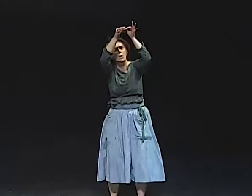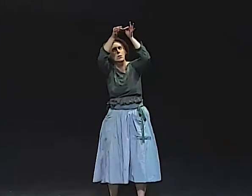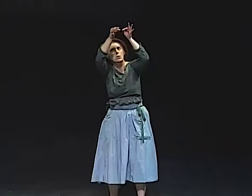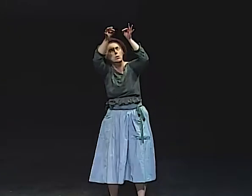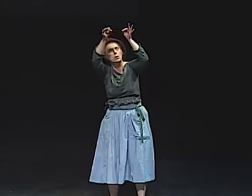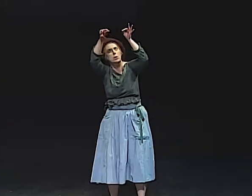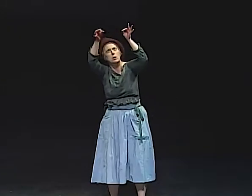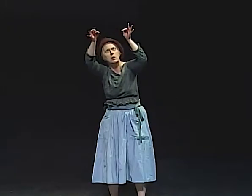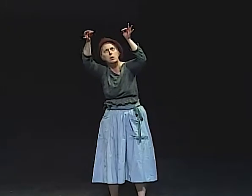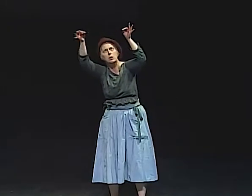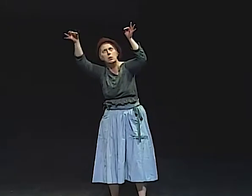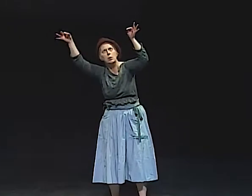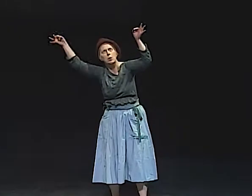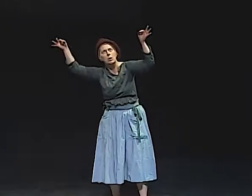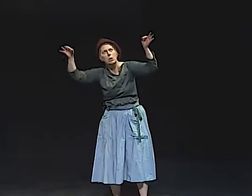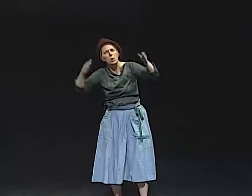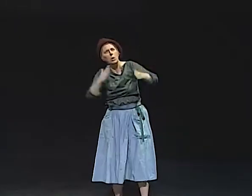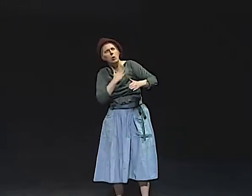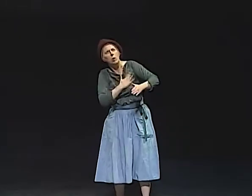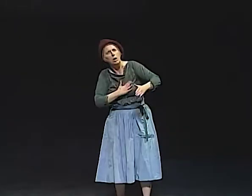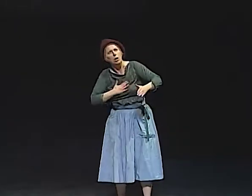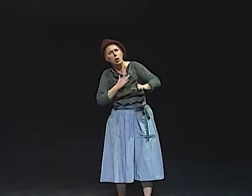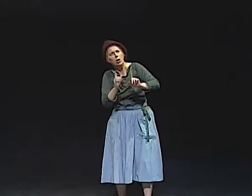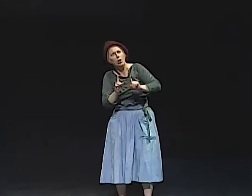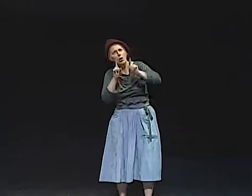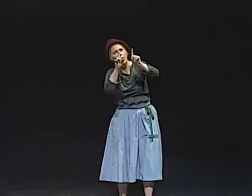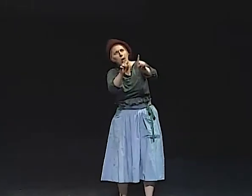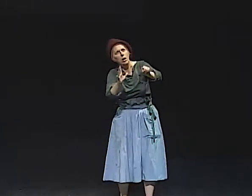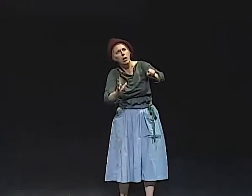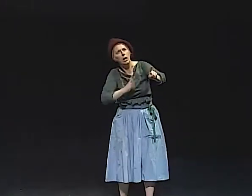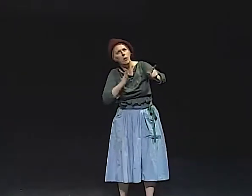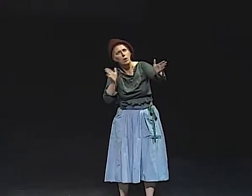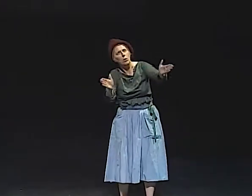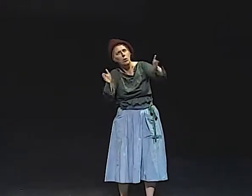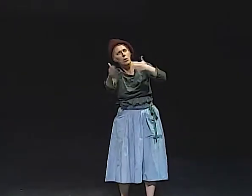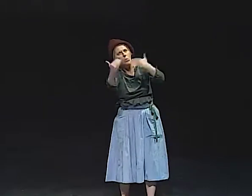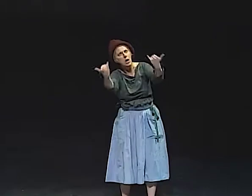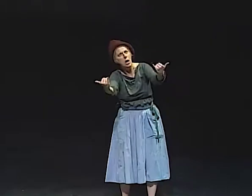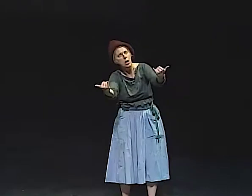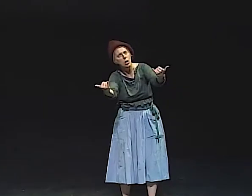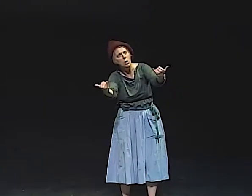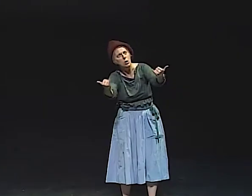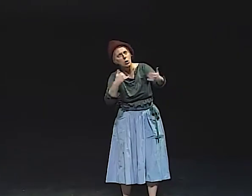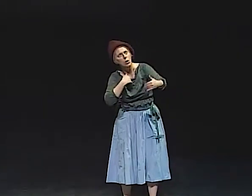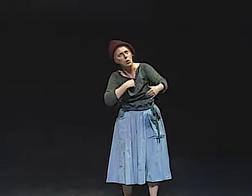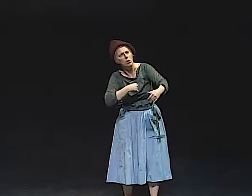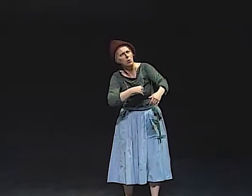THERE WAS A SENTENCE HANGING IN THE AIR. "PLEASE GO TO THE LIVING ROOM NOW."